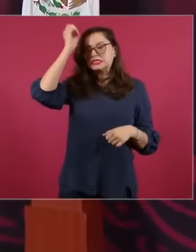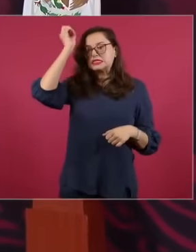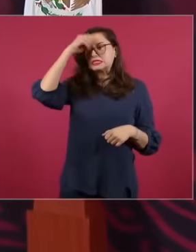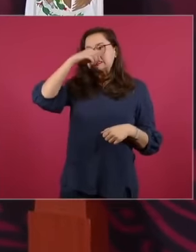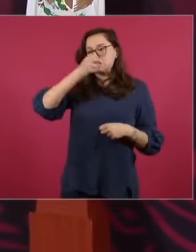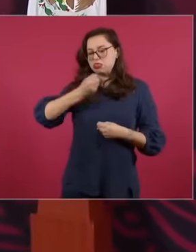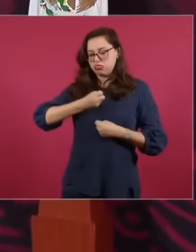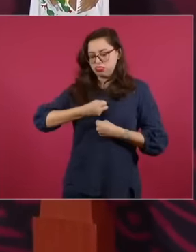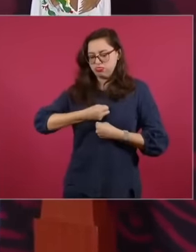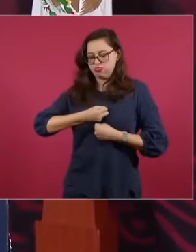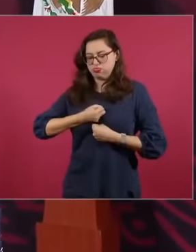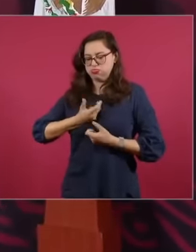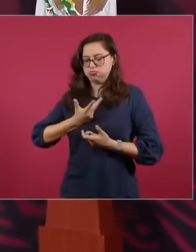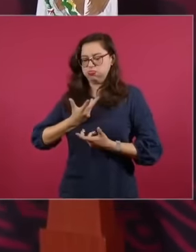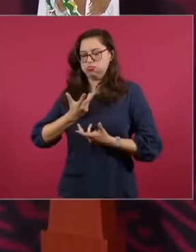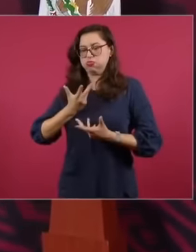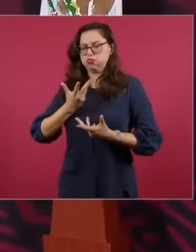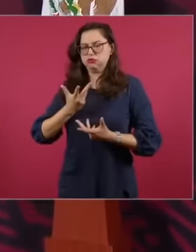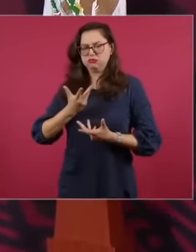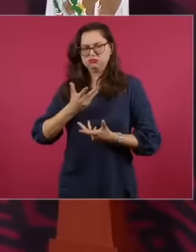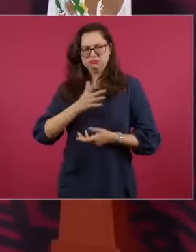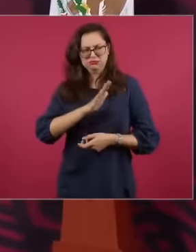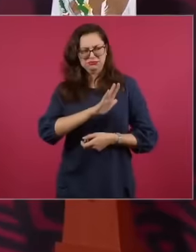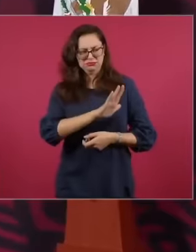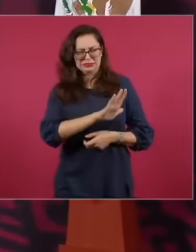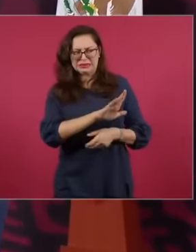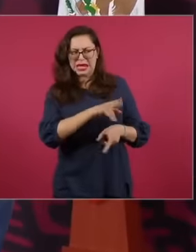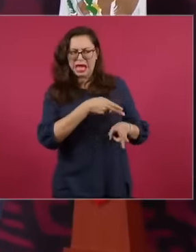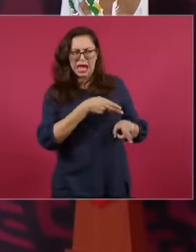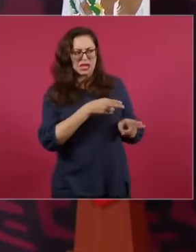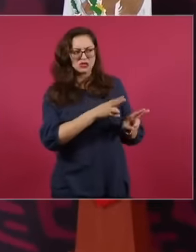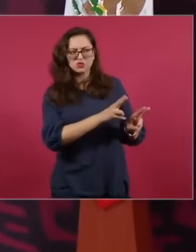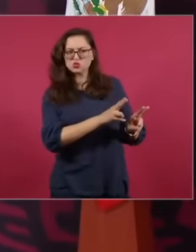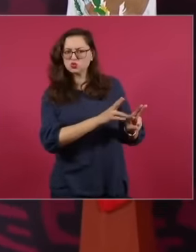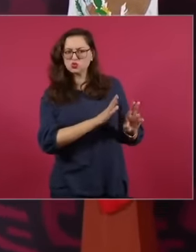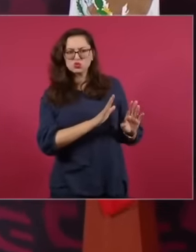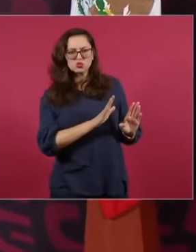on a matter that only corresponds to the Mexicans deciding